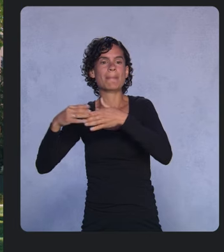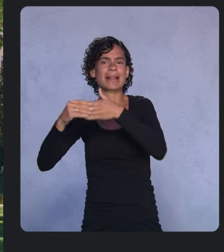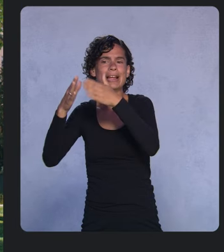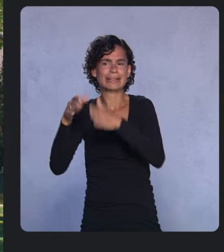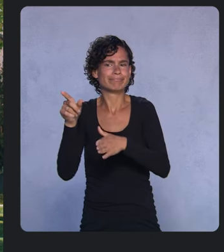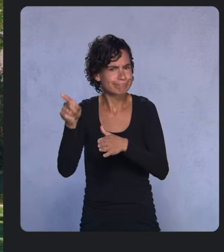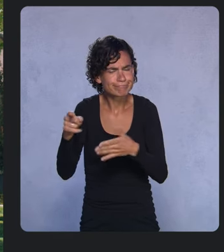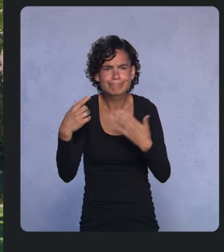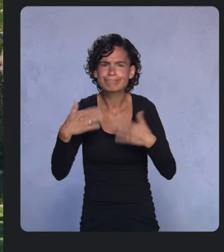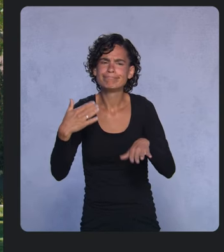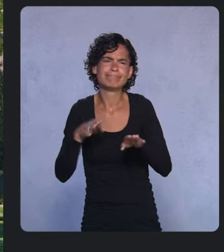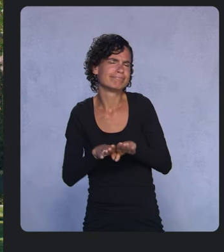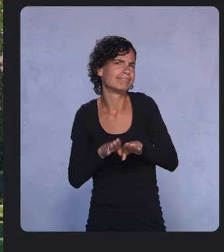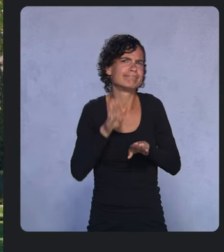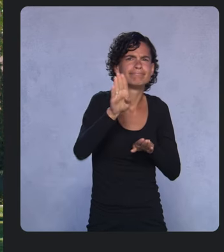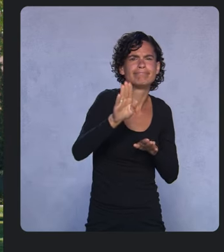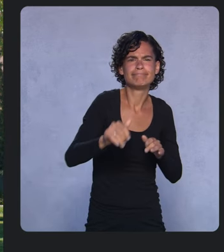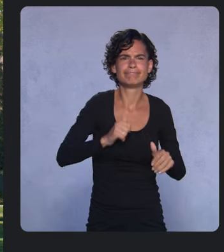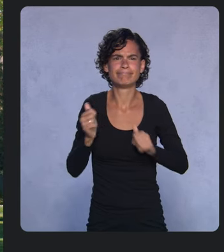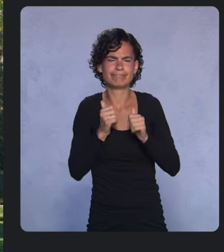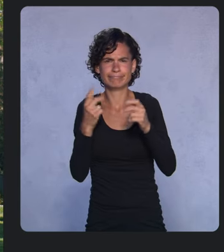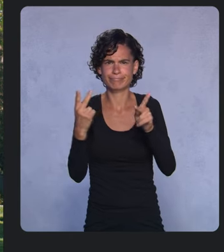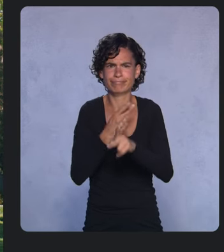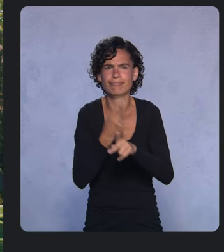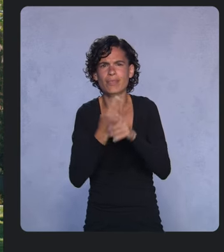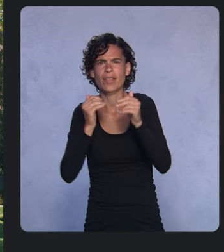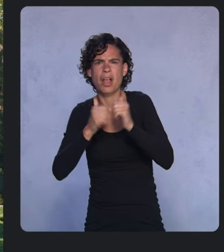figuring out how to host events that worked for each of their communities.